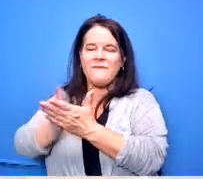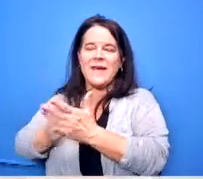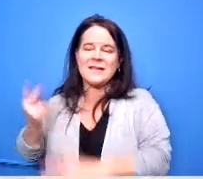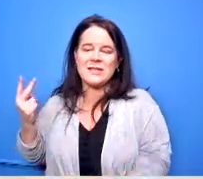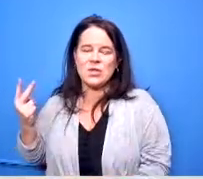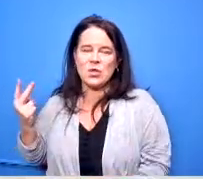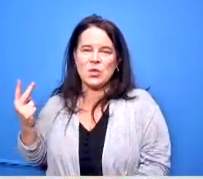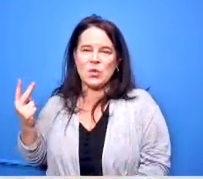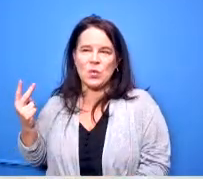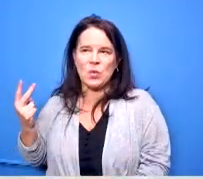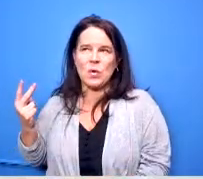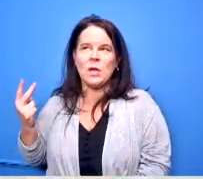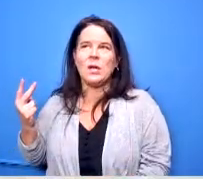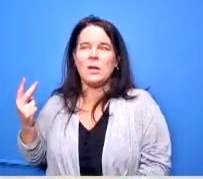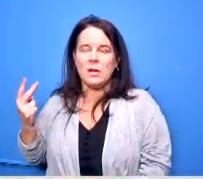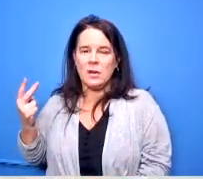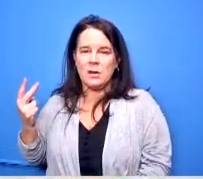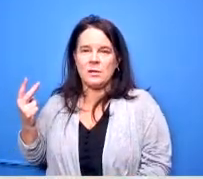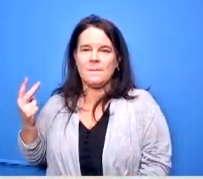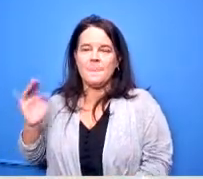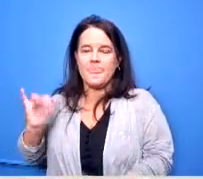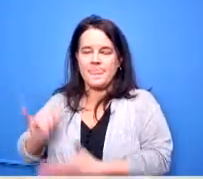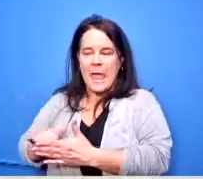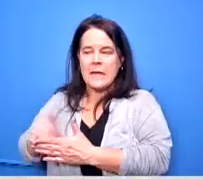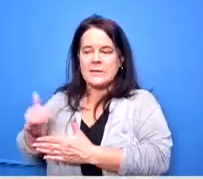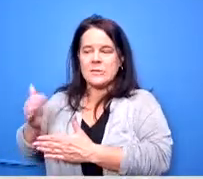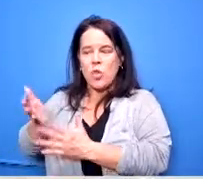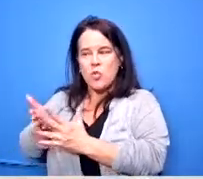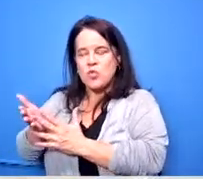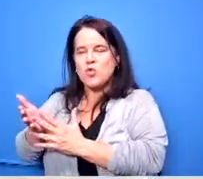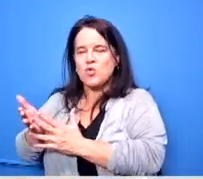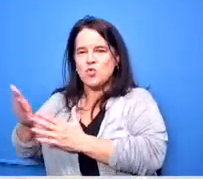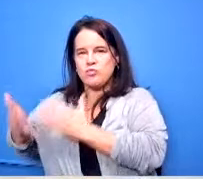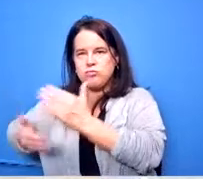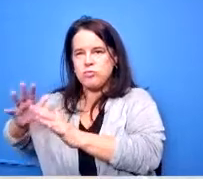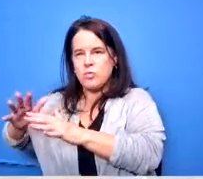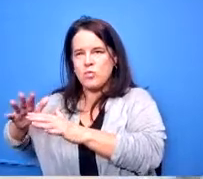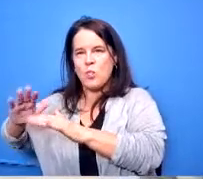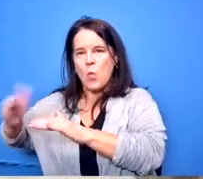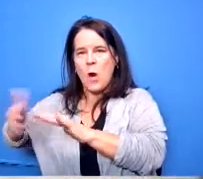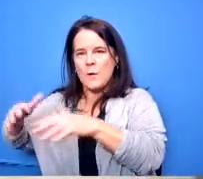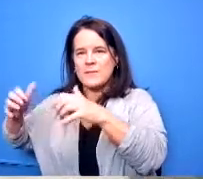taking us through the welcome stadium project and it's not to exceed 496 thousand dollars